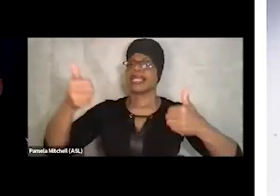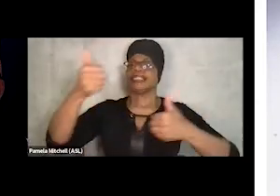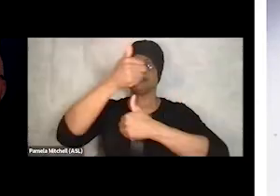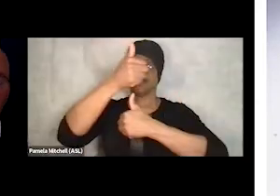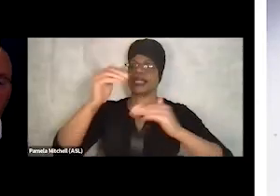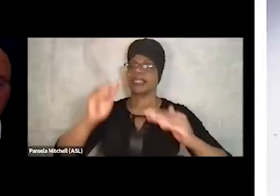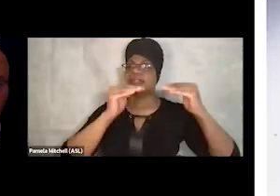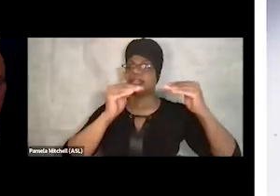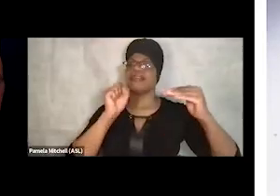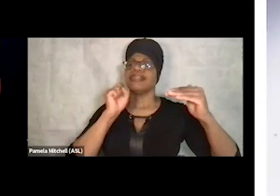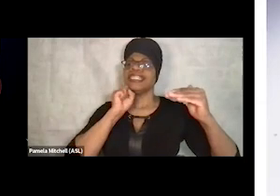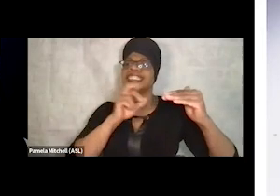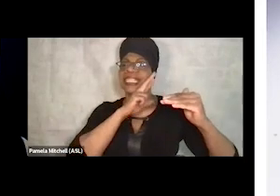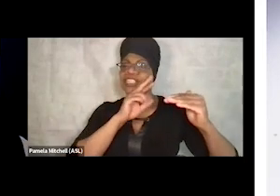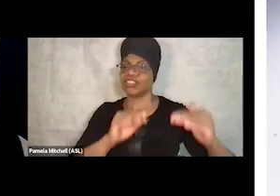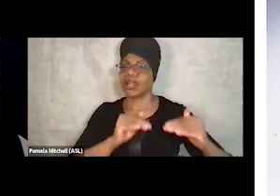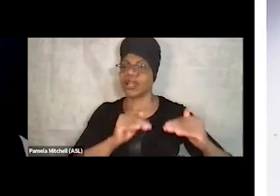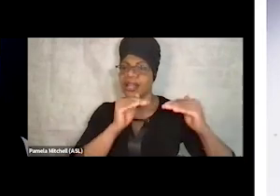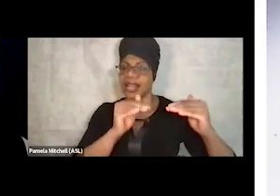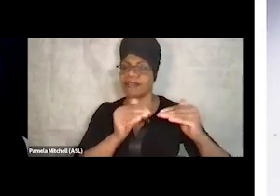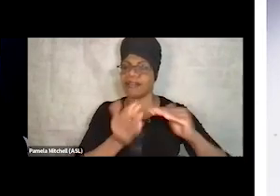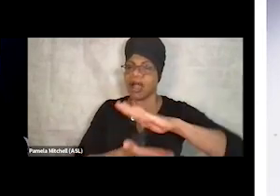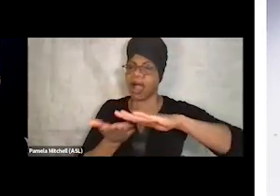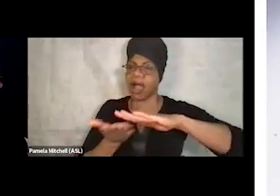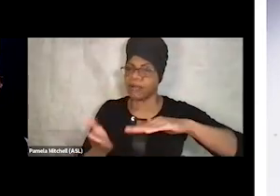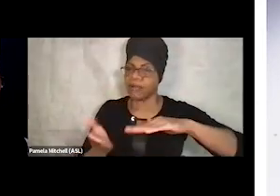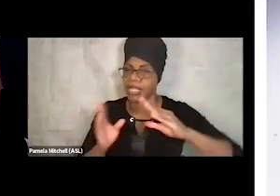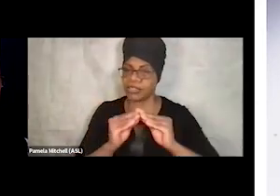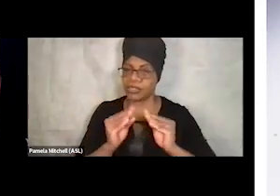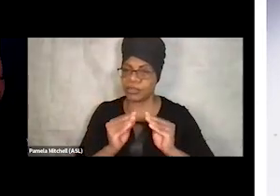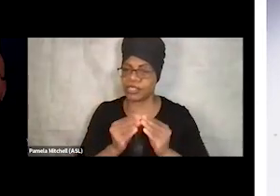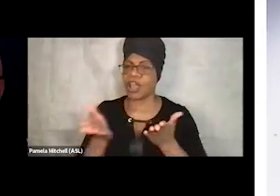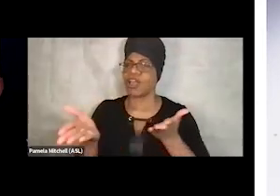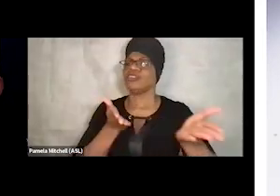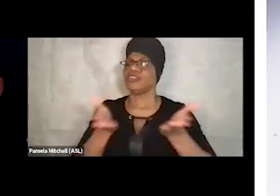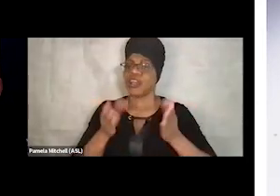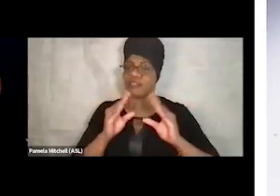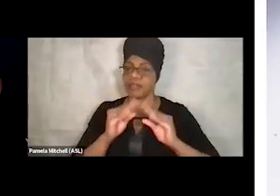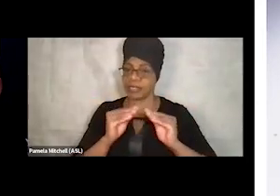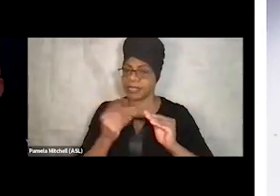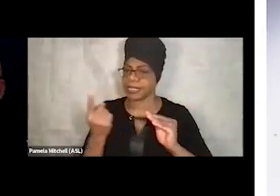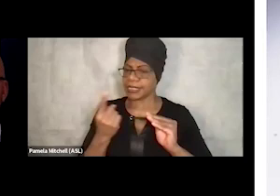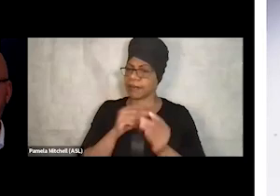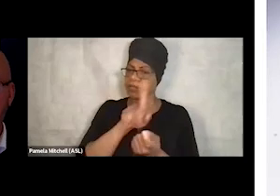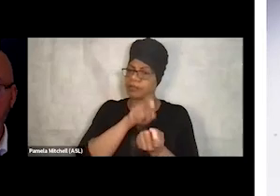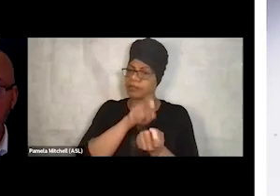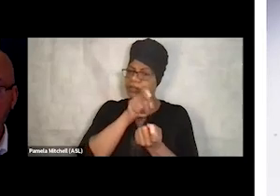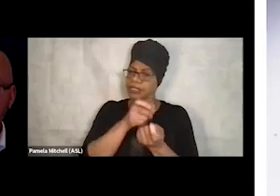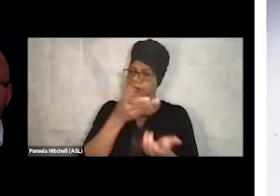operational meetings, service integration meetings, and then something as specific as maybe a client staffing,